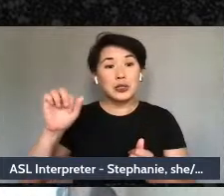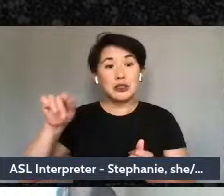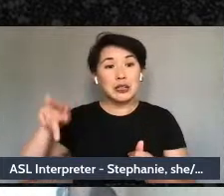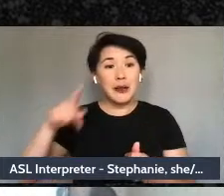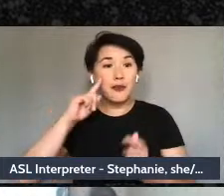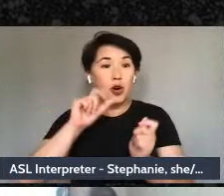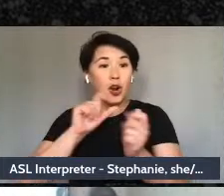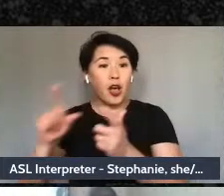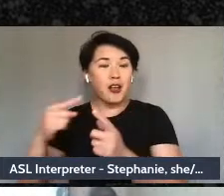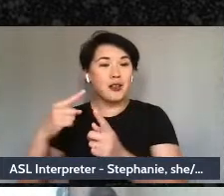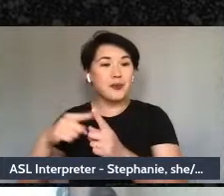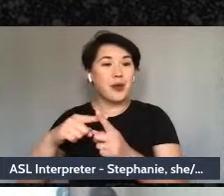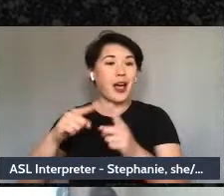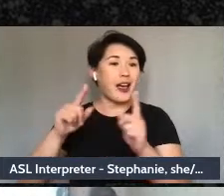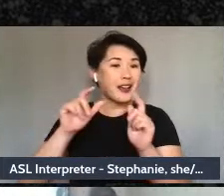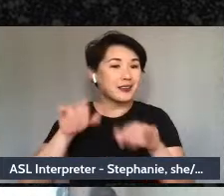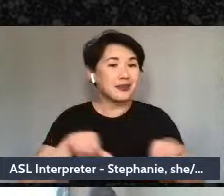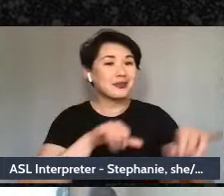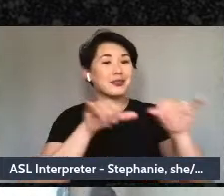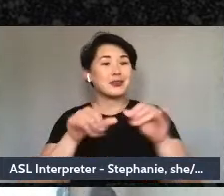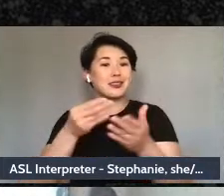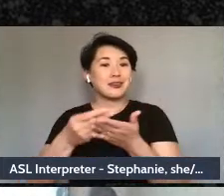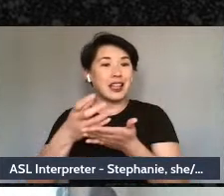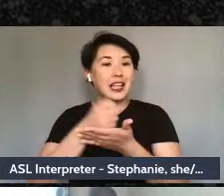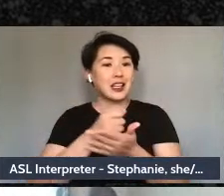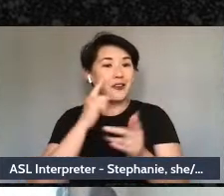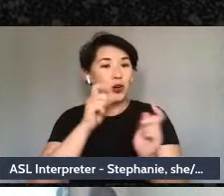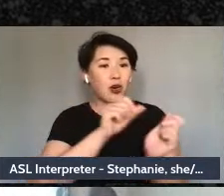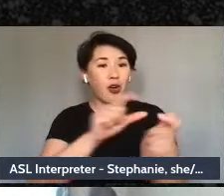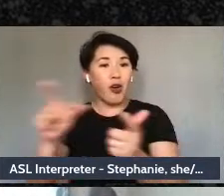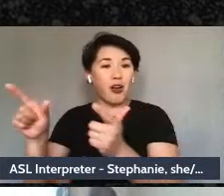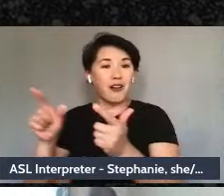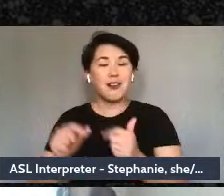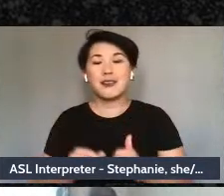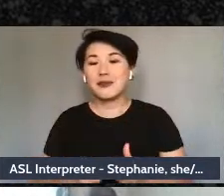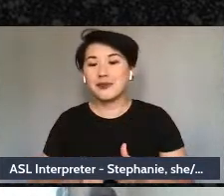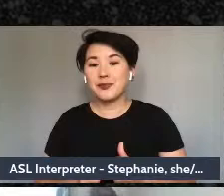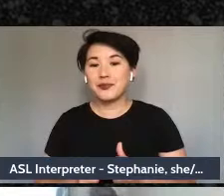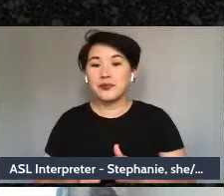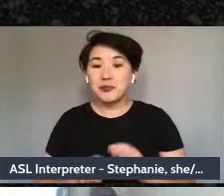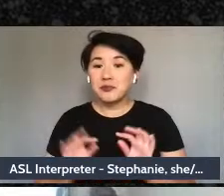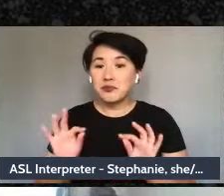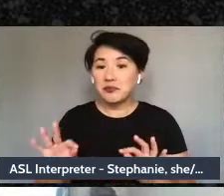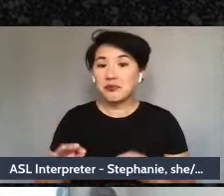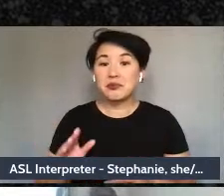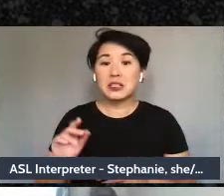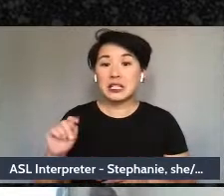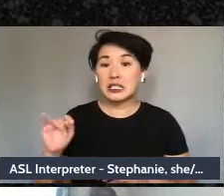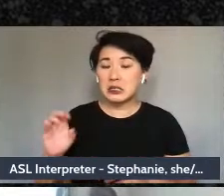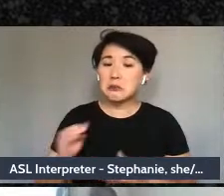I am with you comrade. From Tim, some of them did some of them didn't and some I would maybe